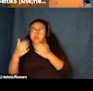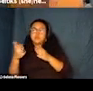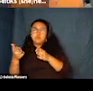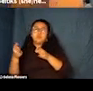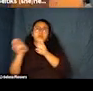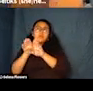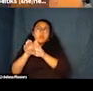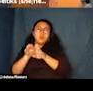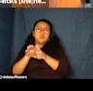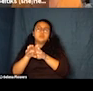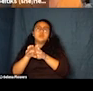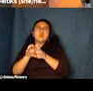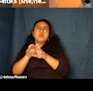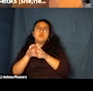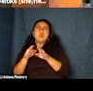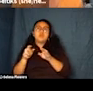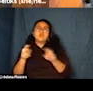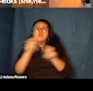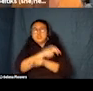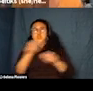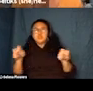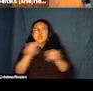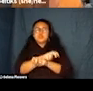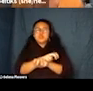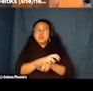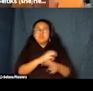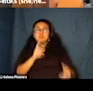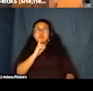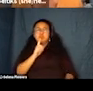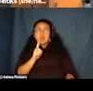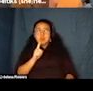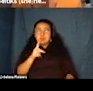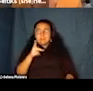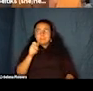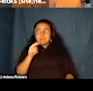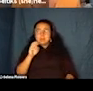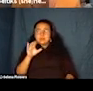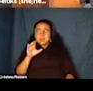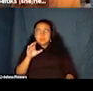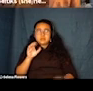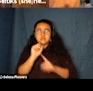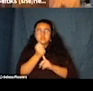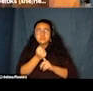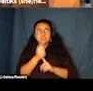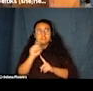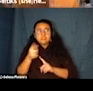In pandemic situations, it's just two Zoom links which can make it a lot more -- you know, access becomes the